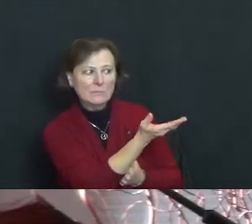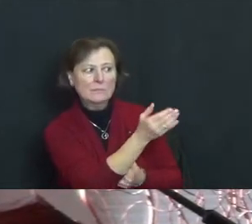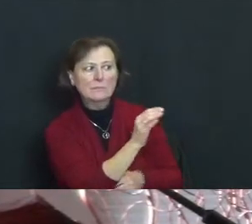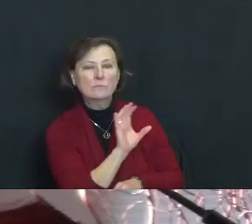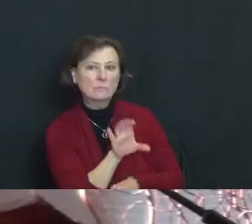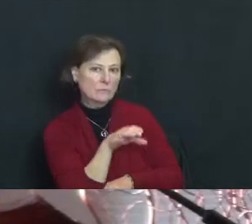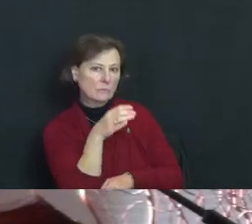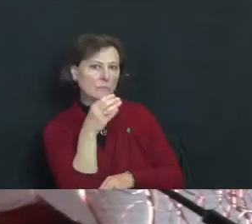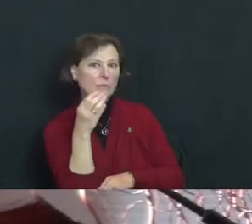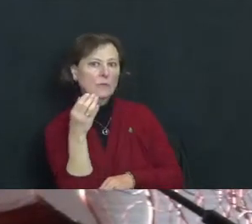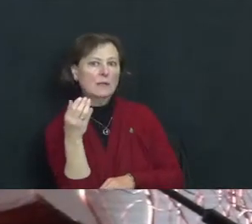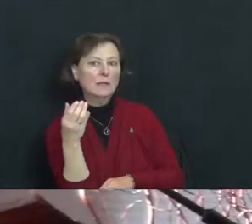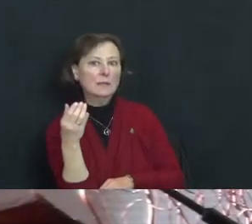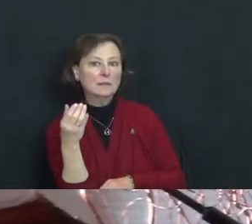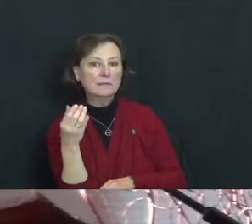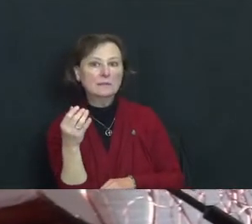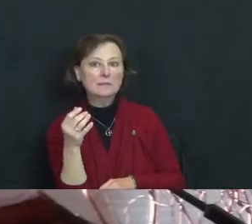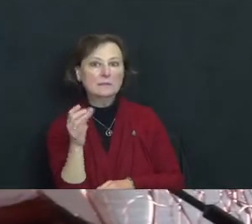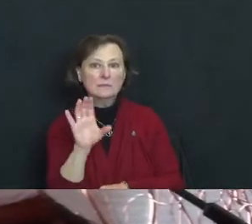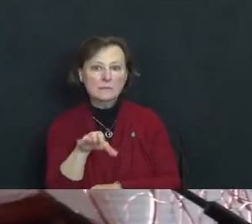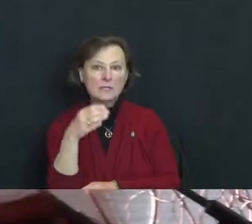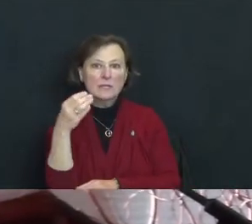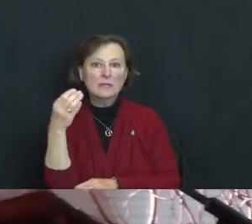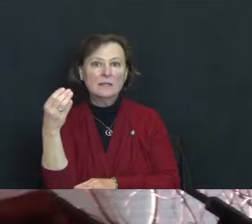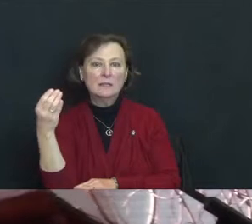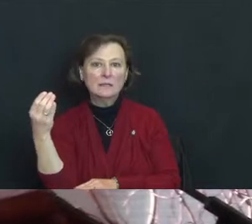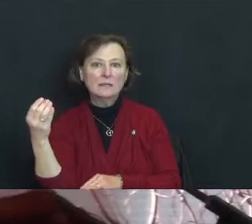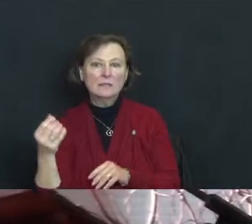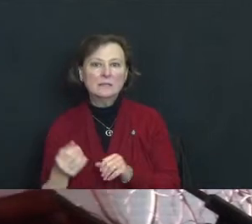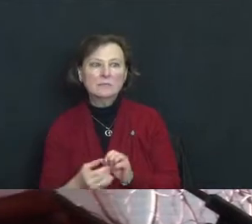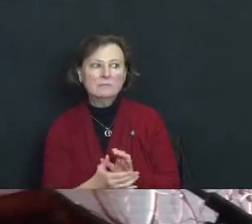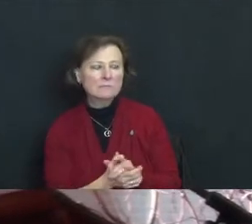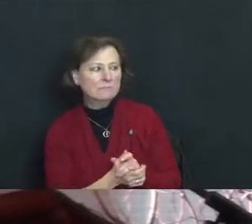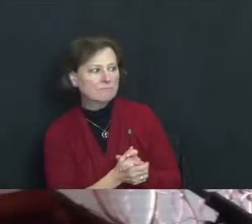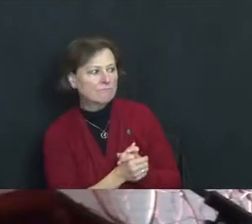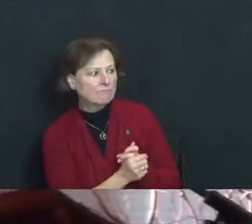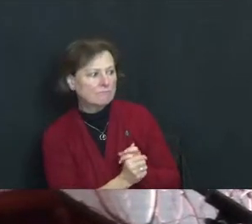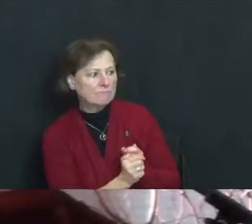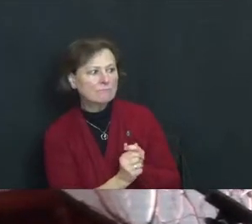Noel, Noel.